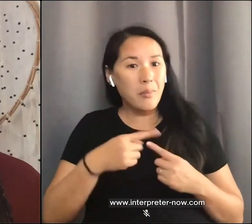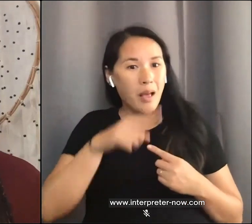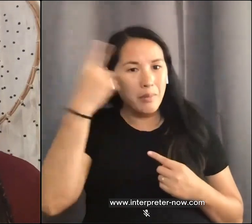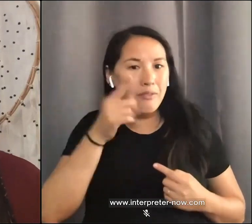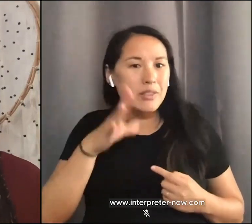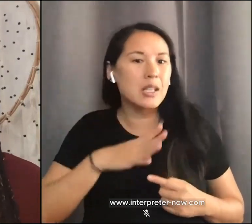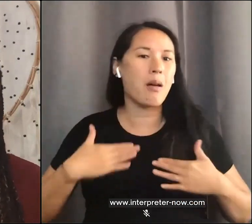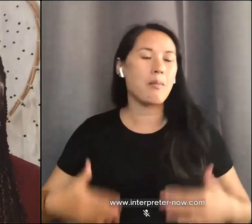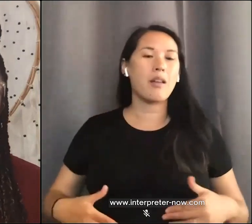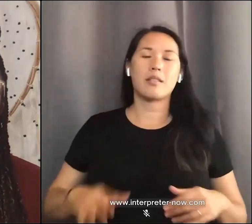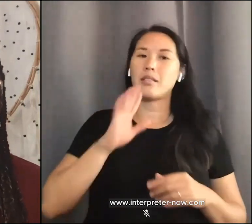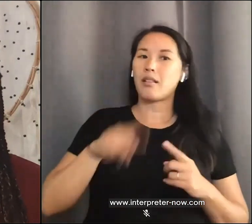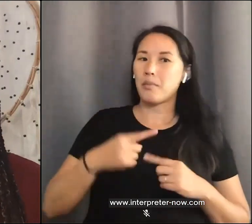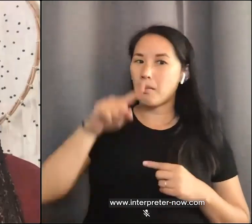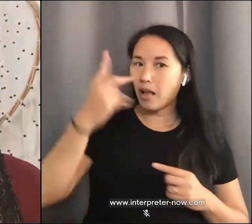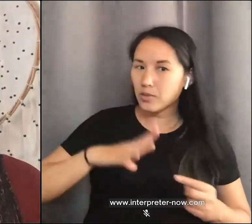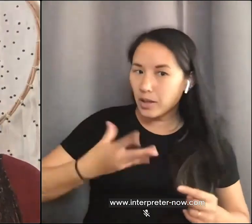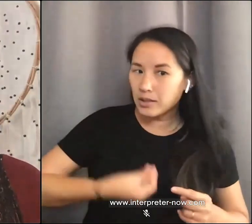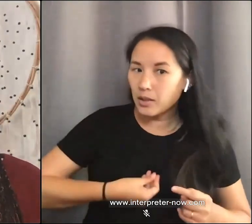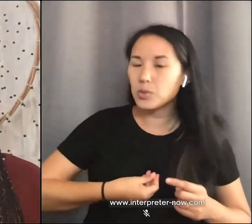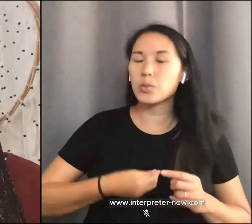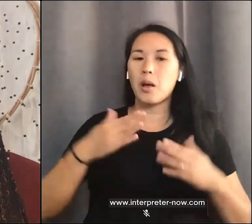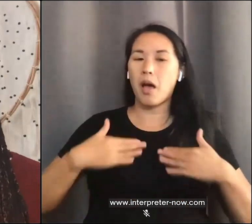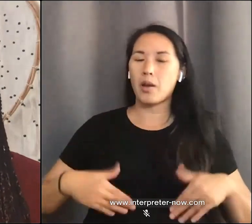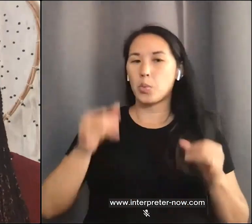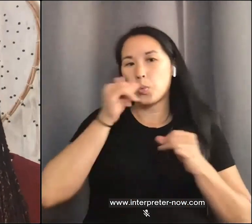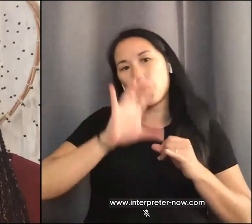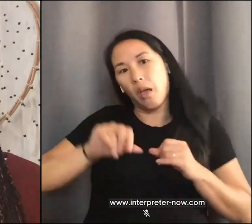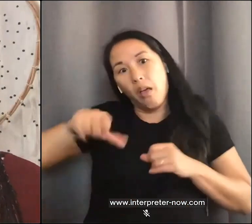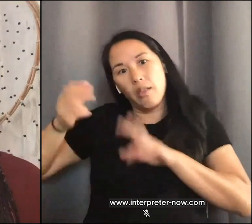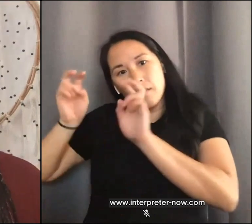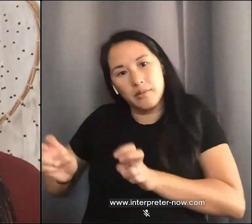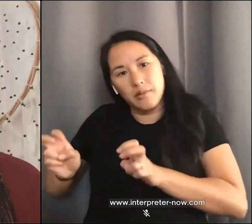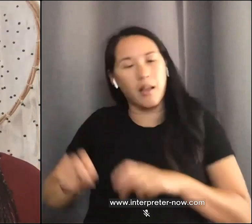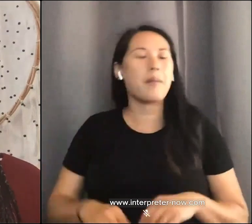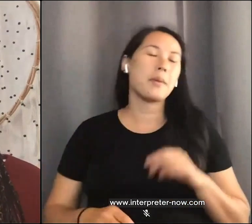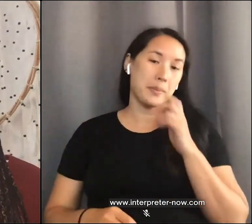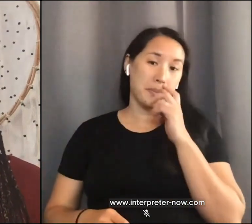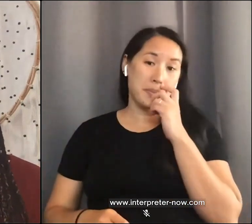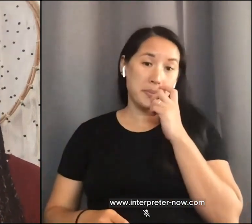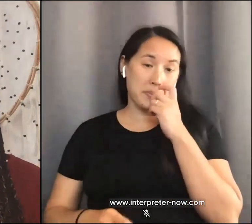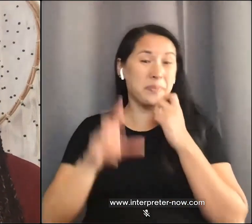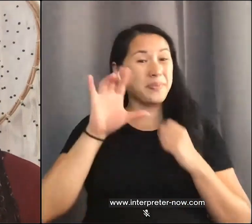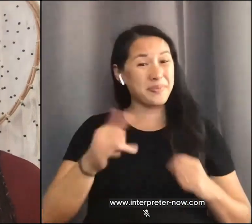bodies. For this reason, I believe that it's very important to recognize the power of your